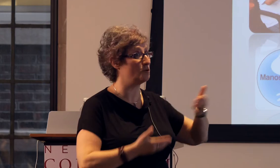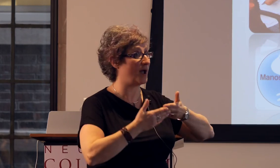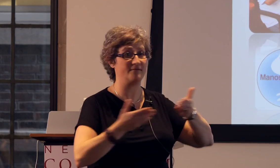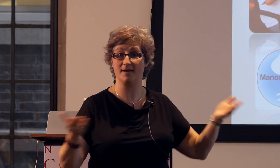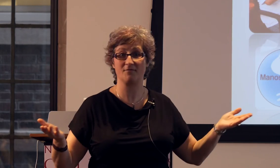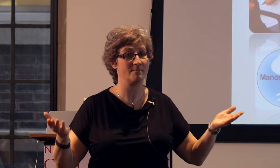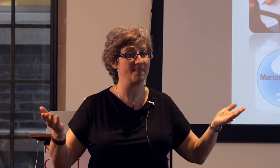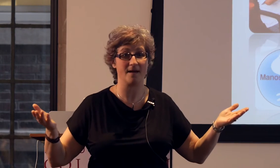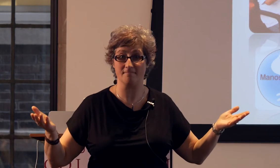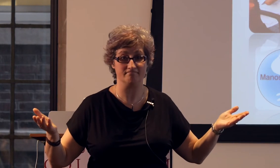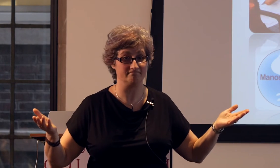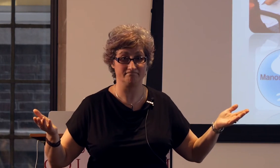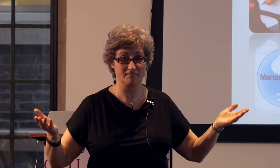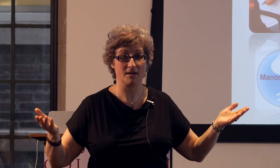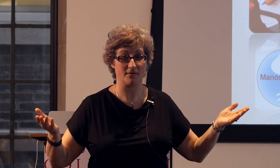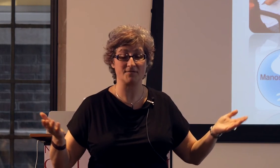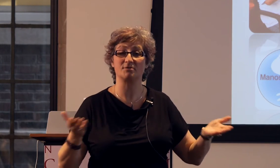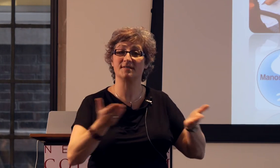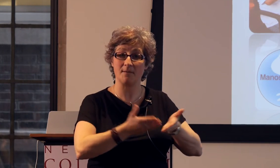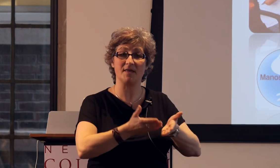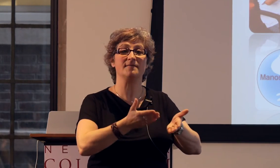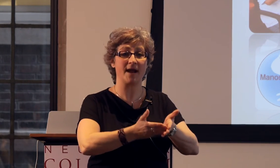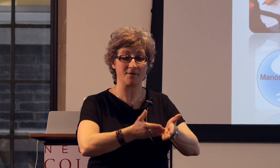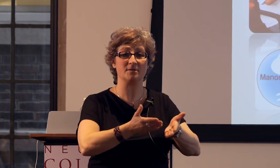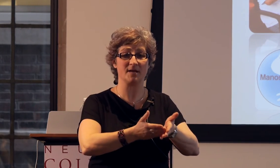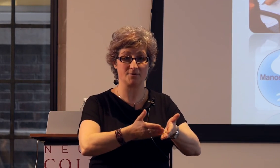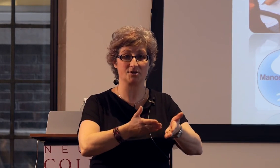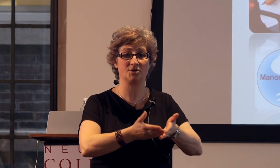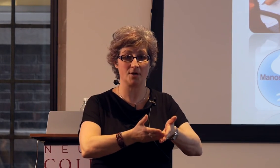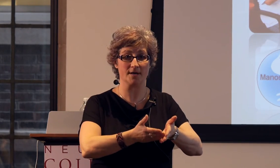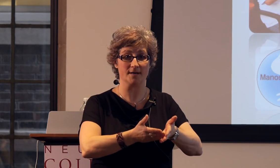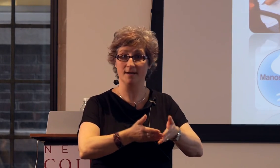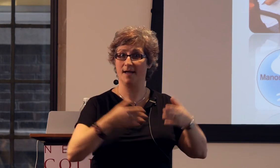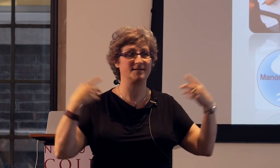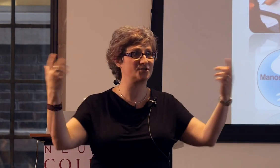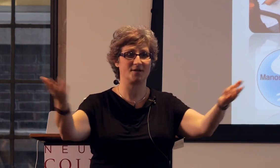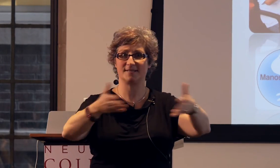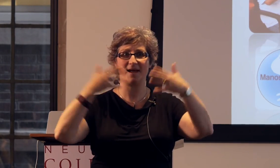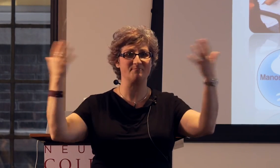who have never met them, right, there's something there to be understood, it's just not